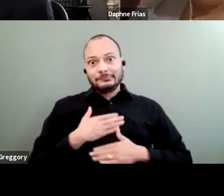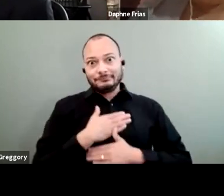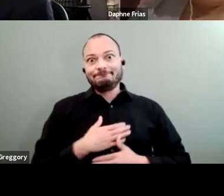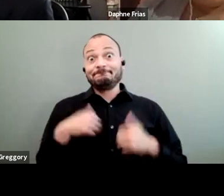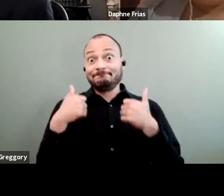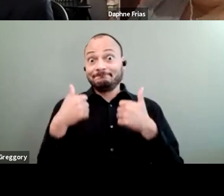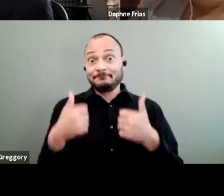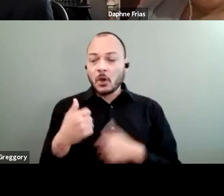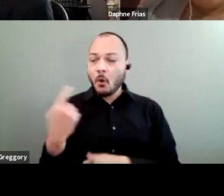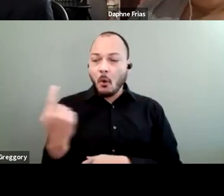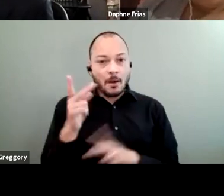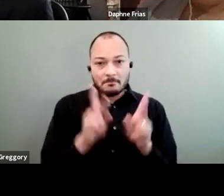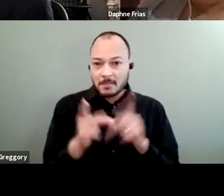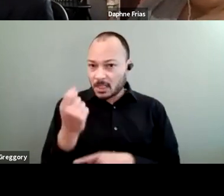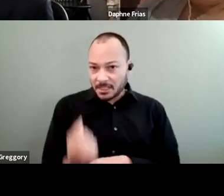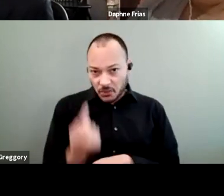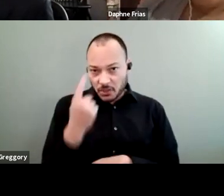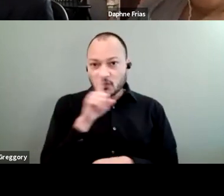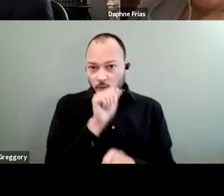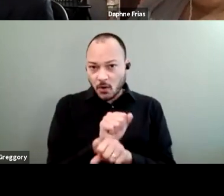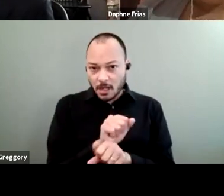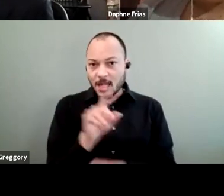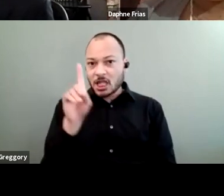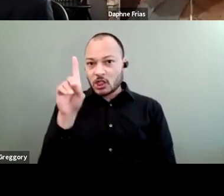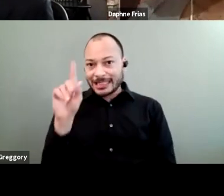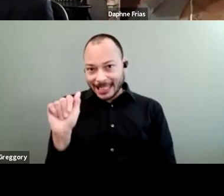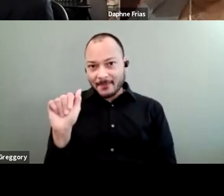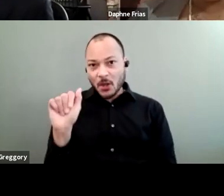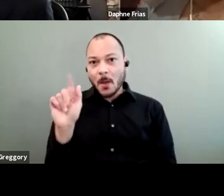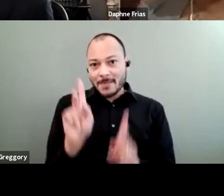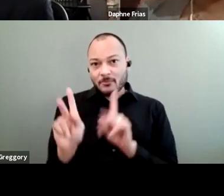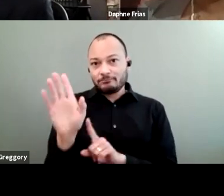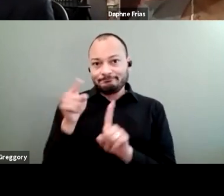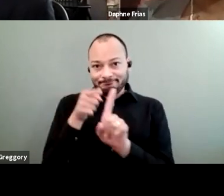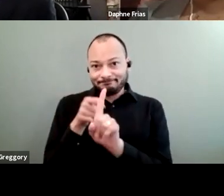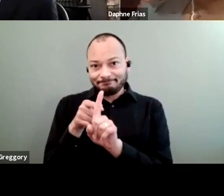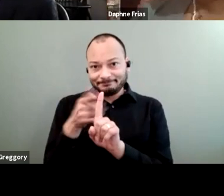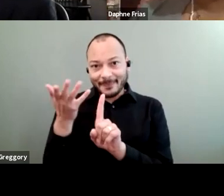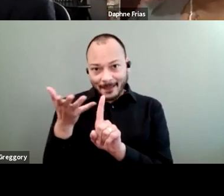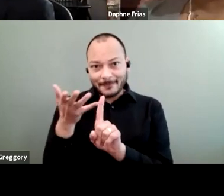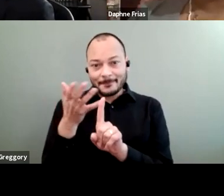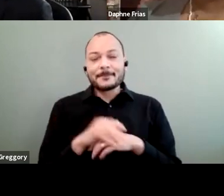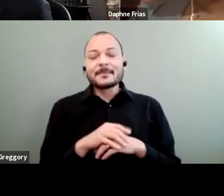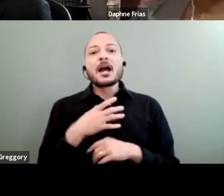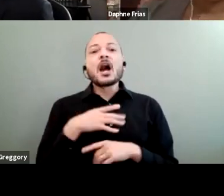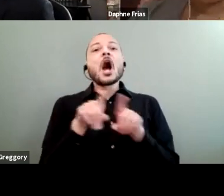the lived experience of disability are disabled folks. I also think about the ways